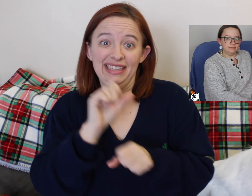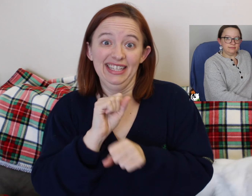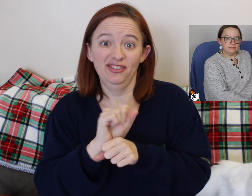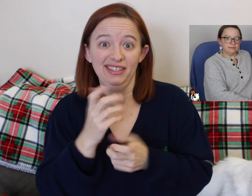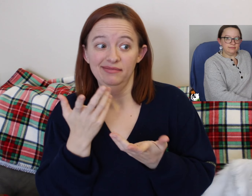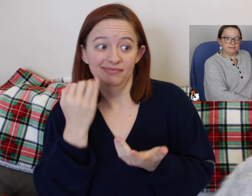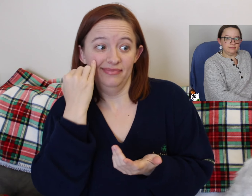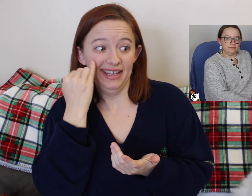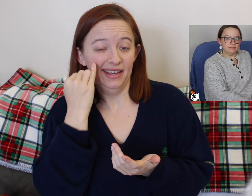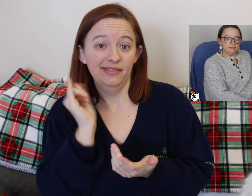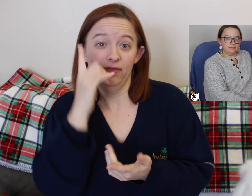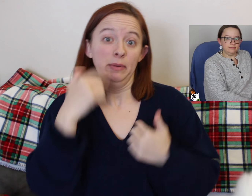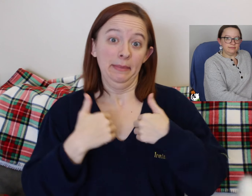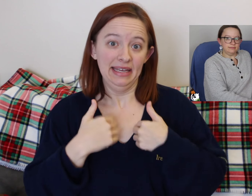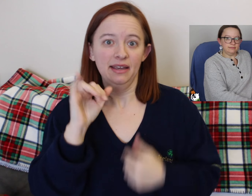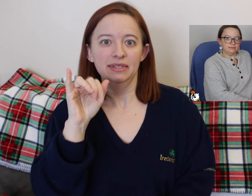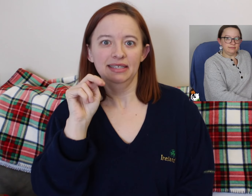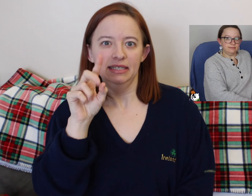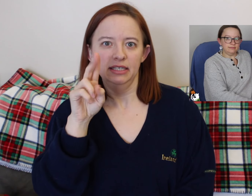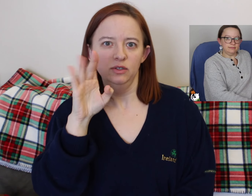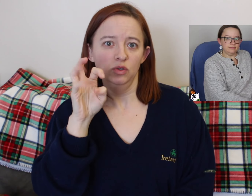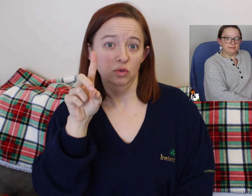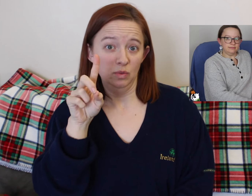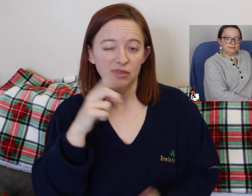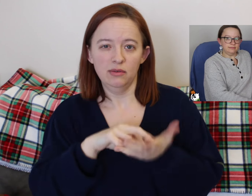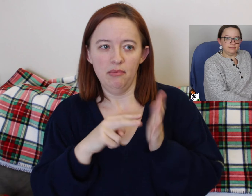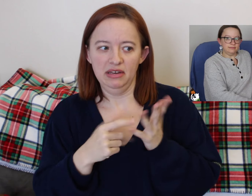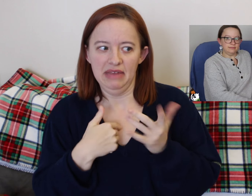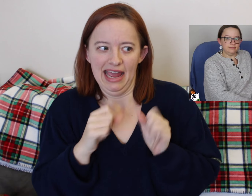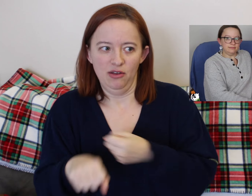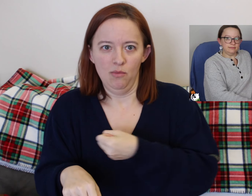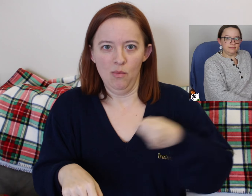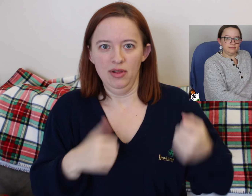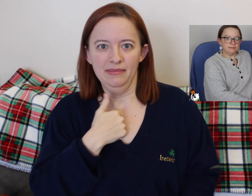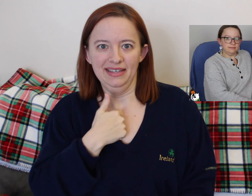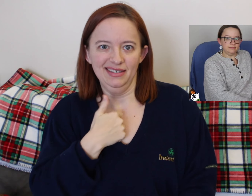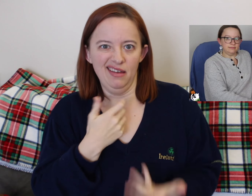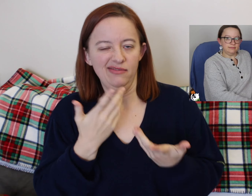First I had like a rolling suitcase. That was my hospital bag and I actually really liked that.